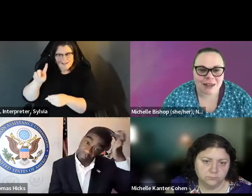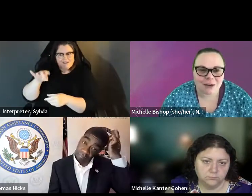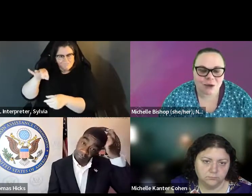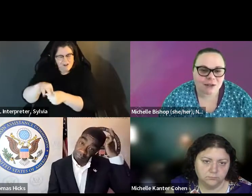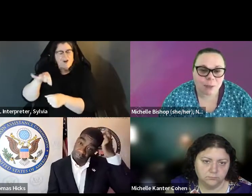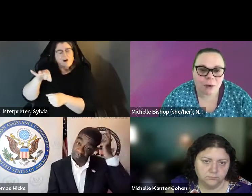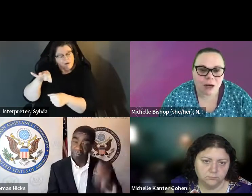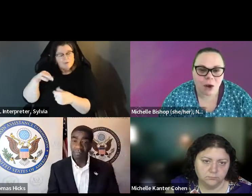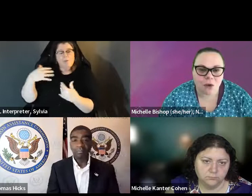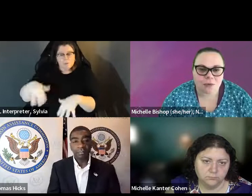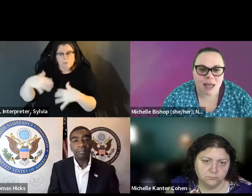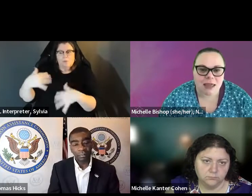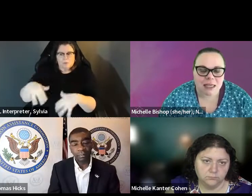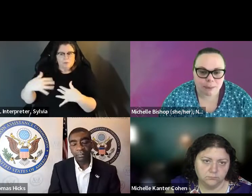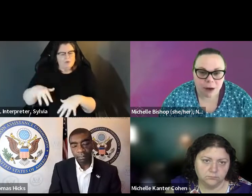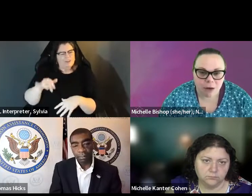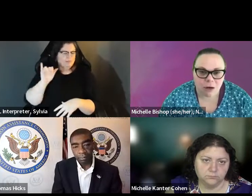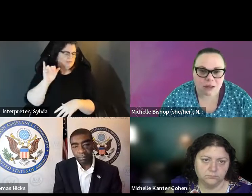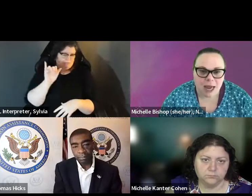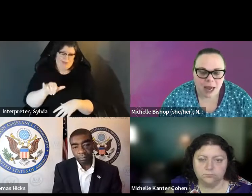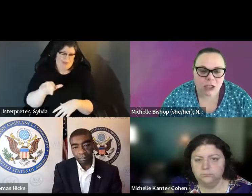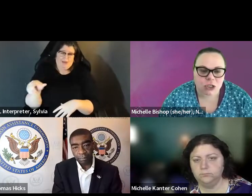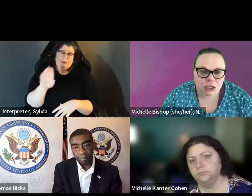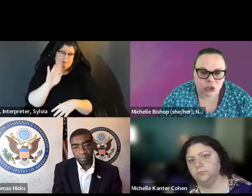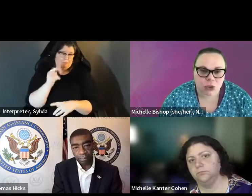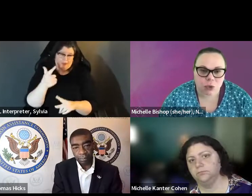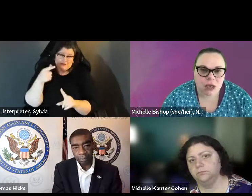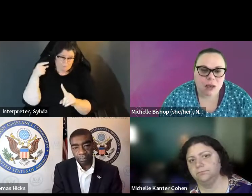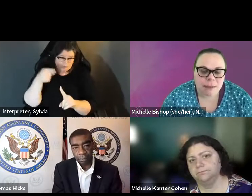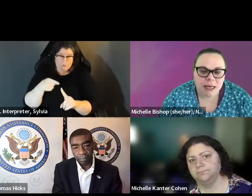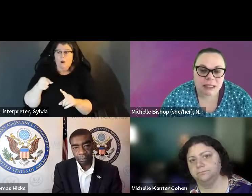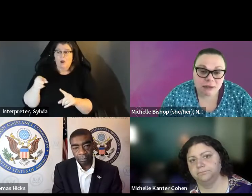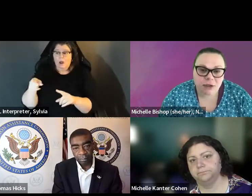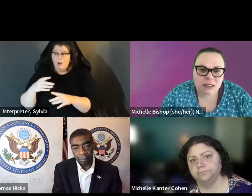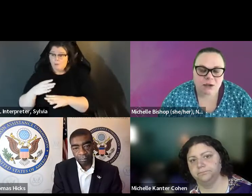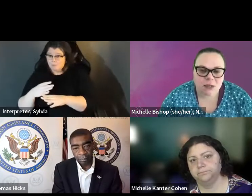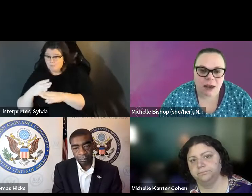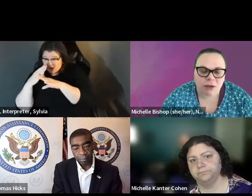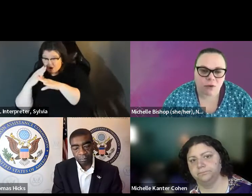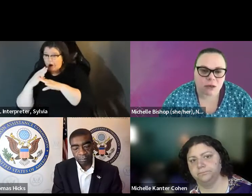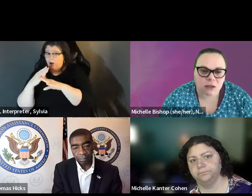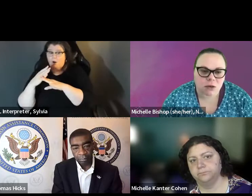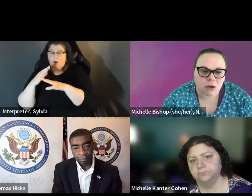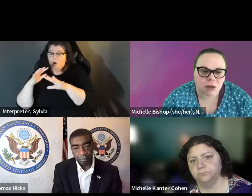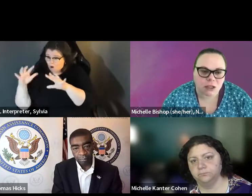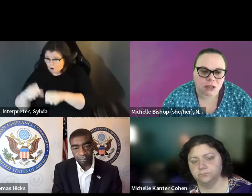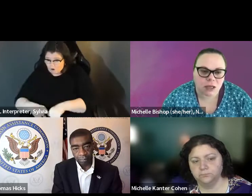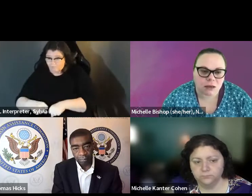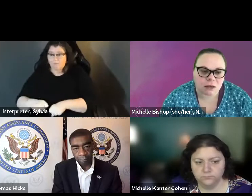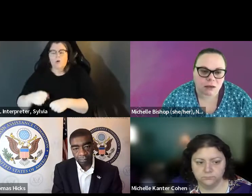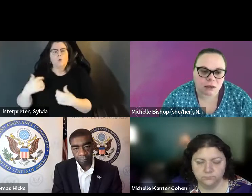disability. Coincidentally when we made election more accessible in recent history, so I think that right there drives the point home that these barriers actually do